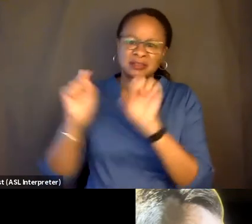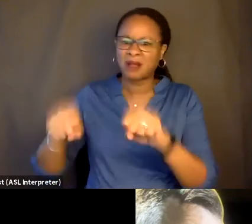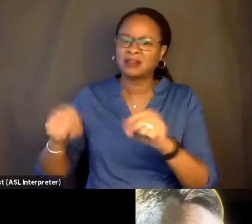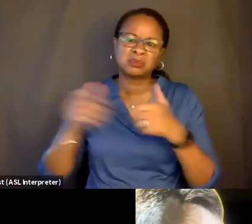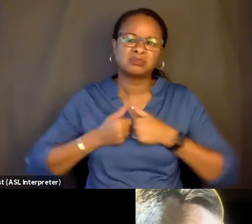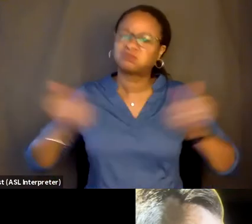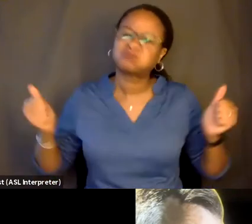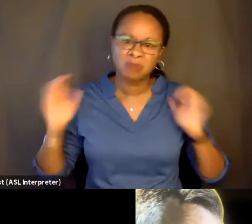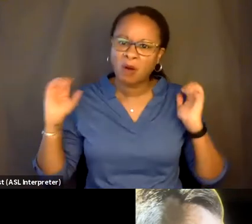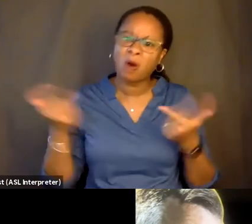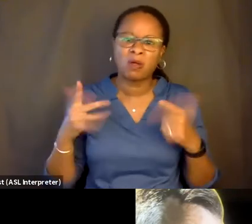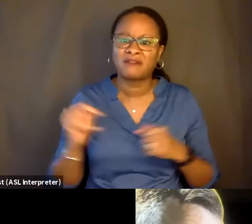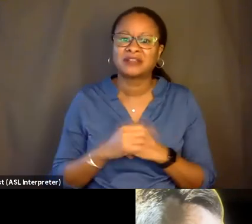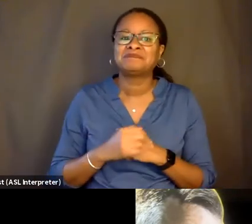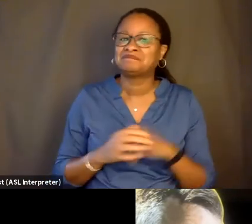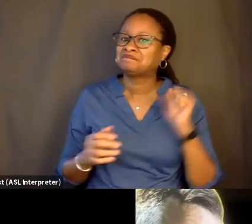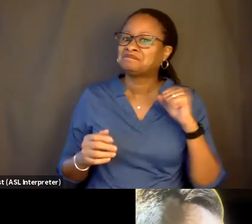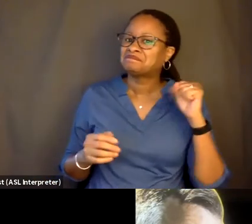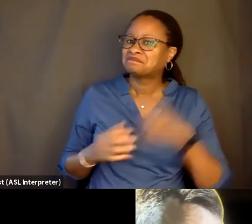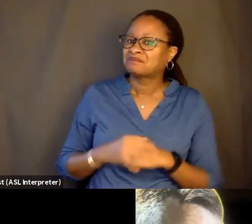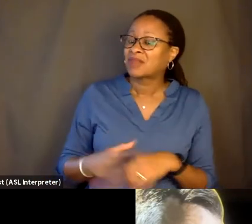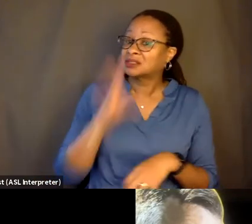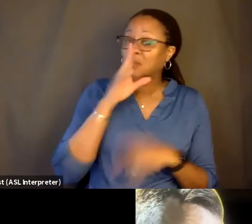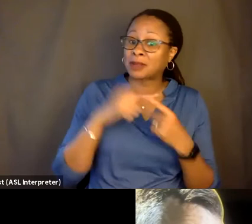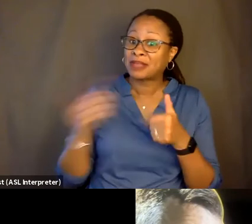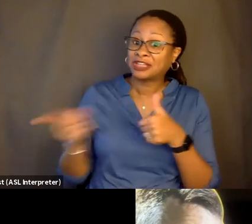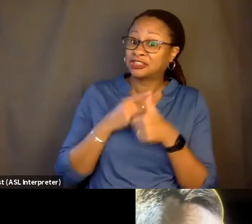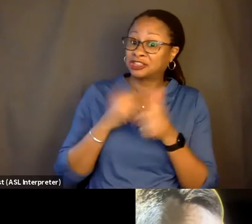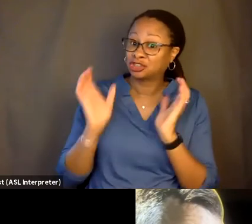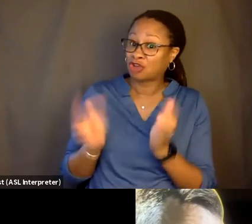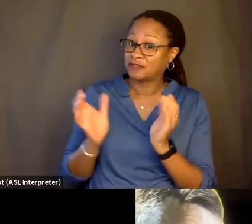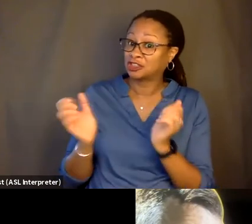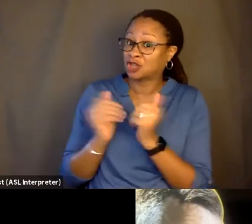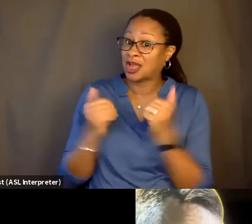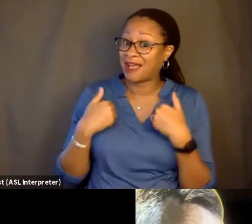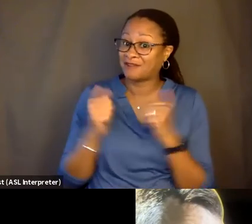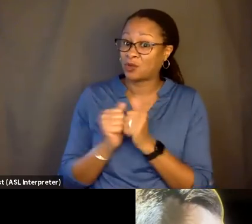So let's talk a bit about the initial conversations that you had with your father. I mean, watching the movie on some level